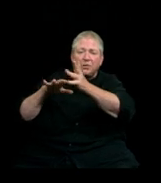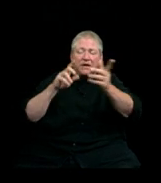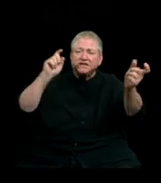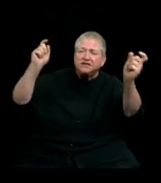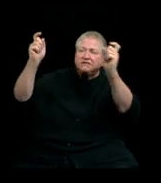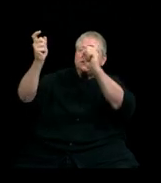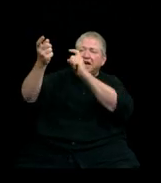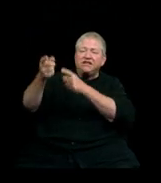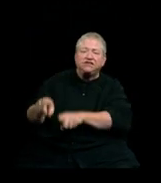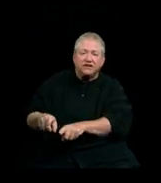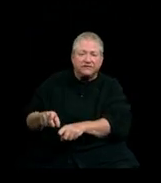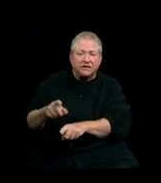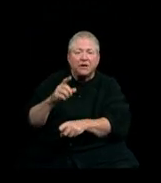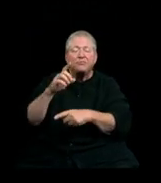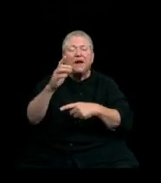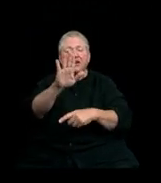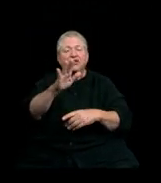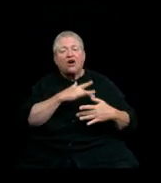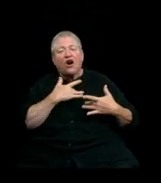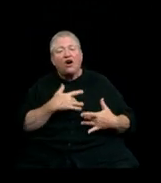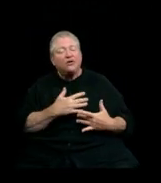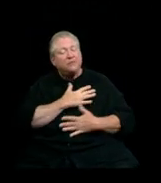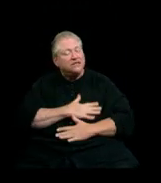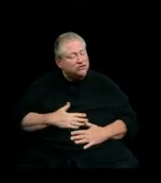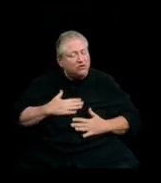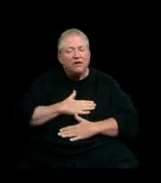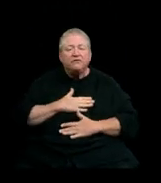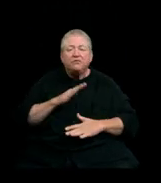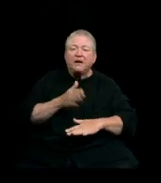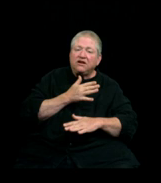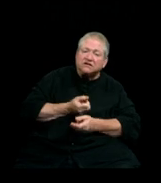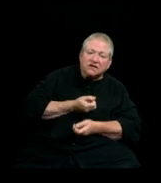may your heart always be joyful, may you song always be sung,